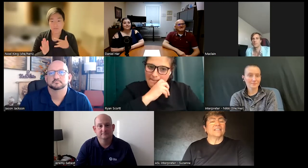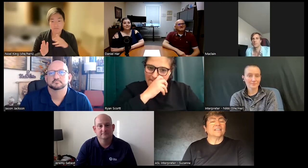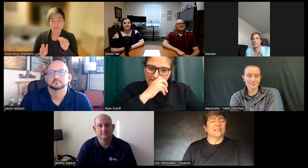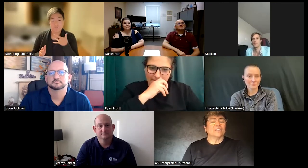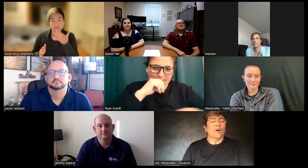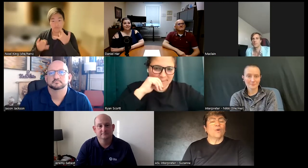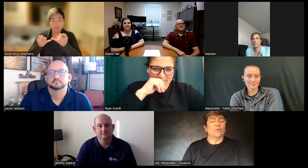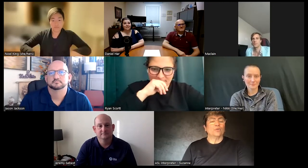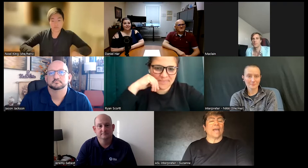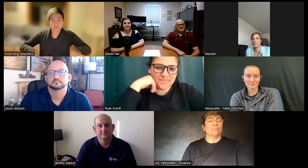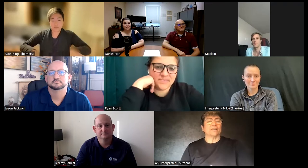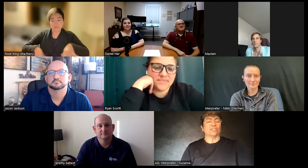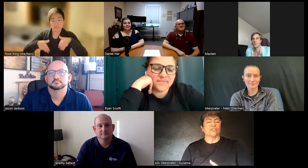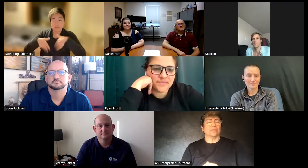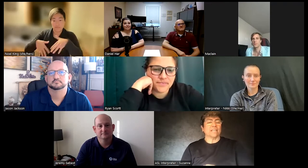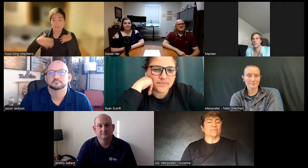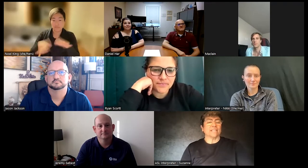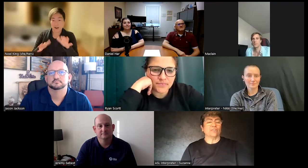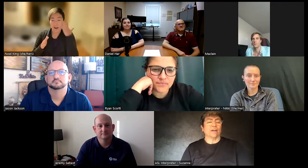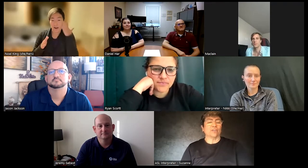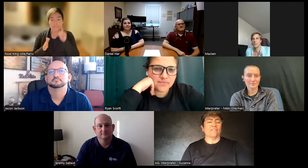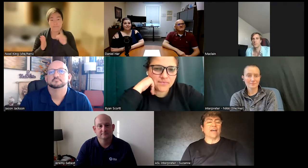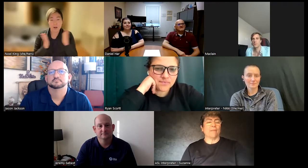no you can't because you're from the same state you have to have that